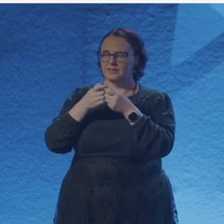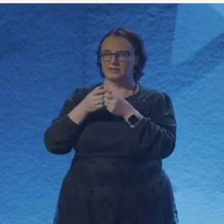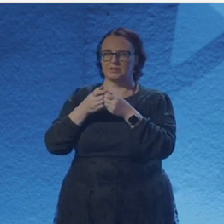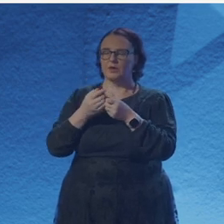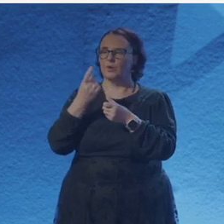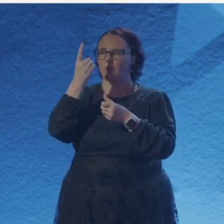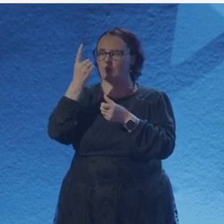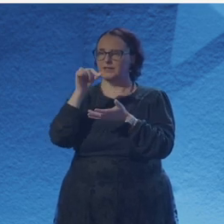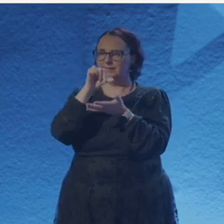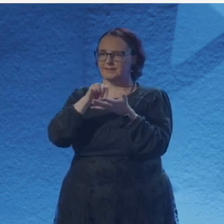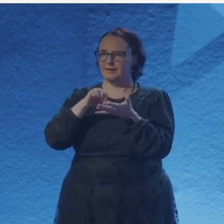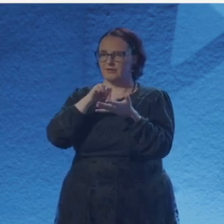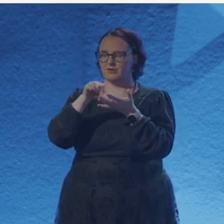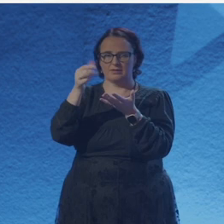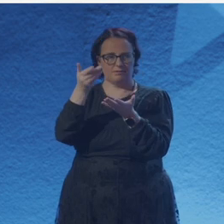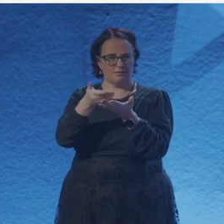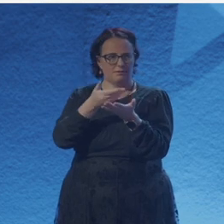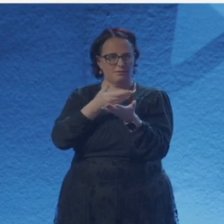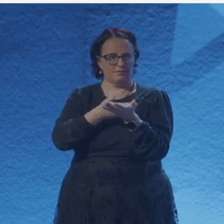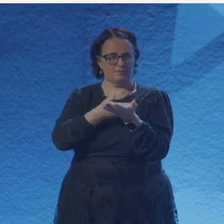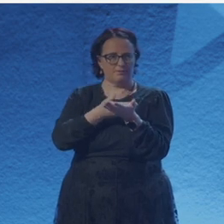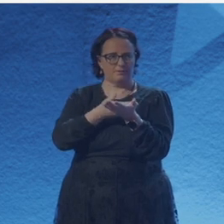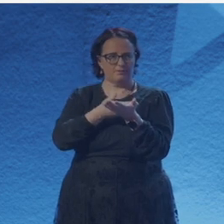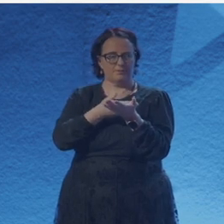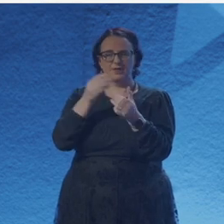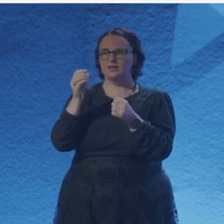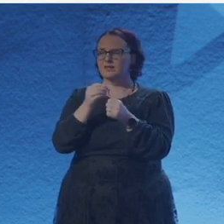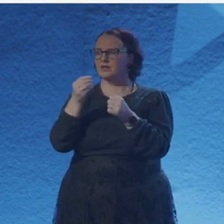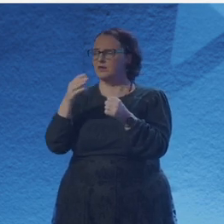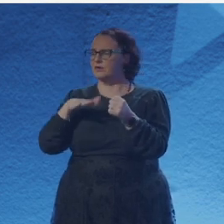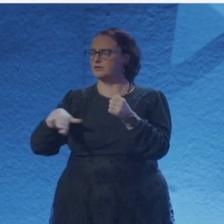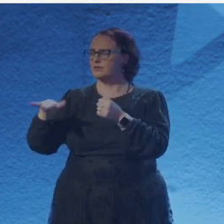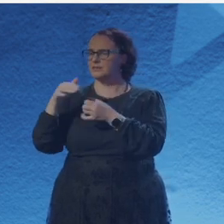What rare conclusions might the Magus draw? His fingers